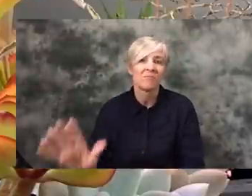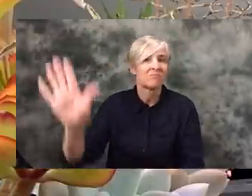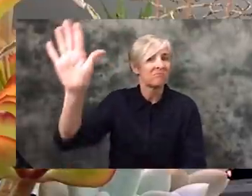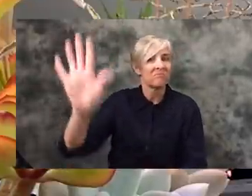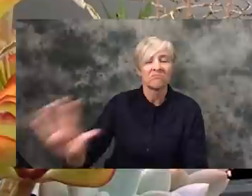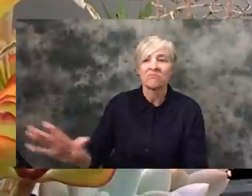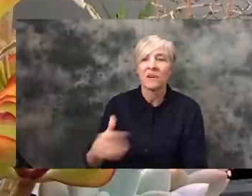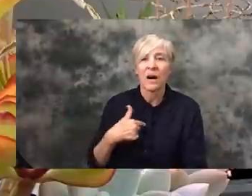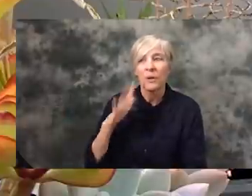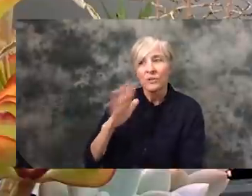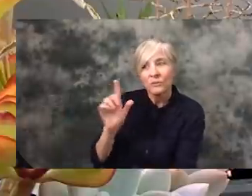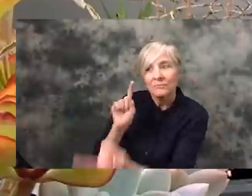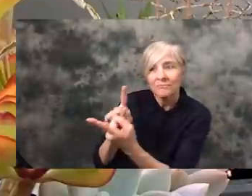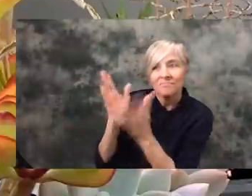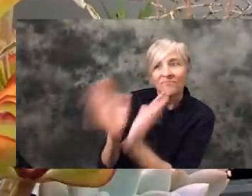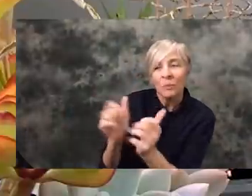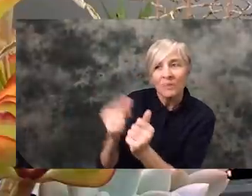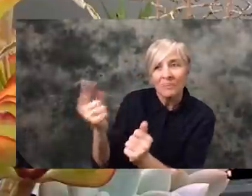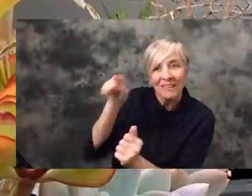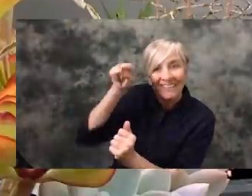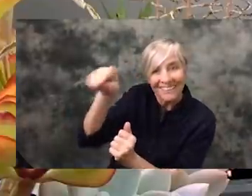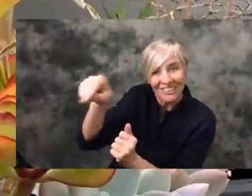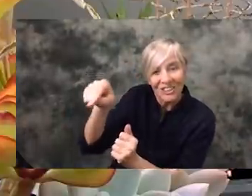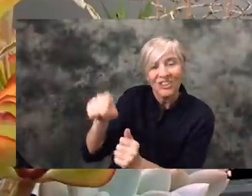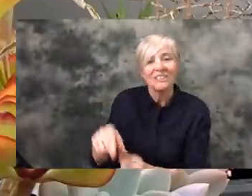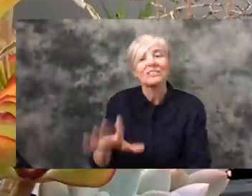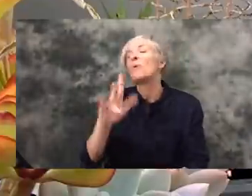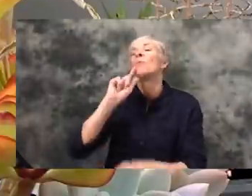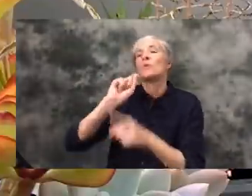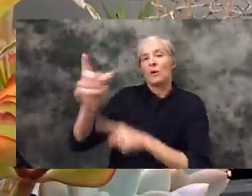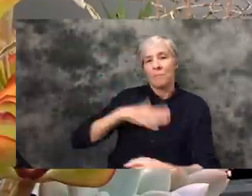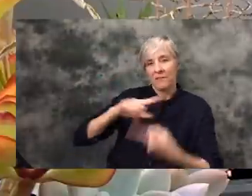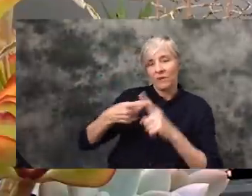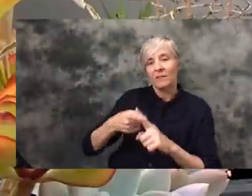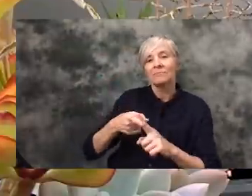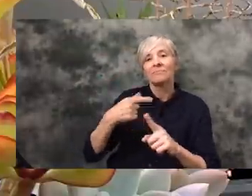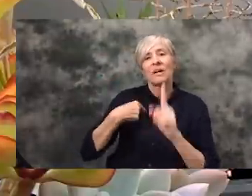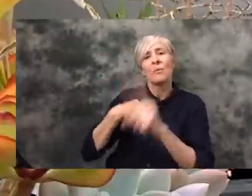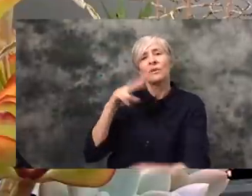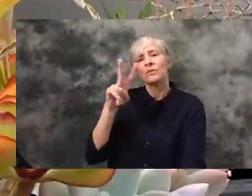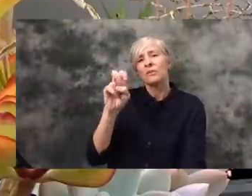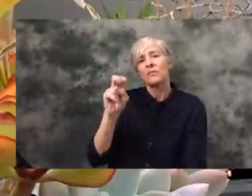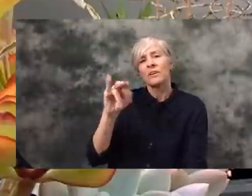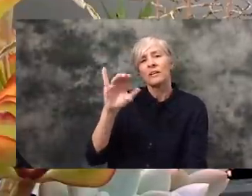and i wanted to actually talk to someone on the ground in Italy. So, let's call a